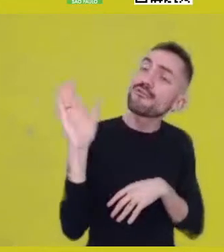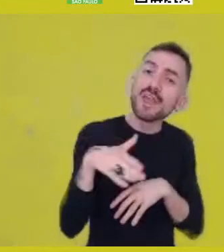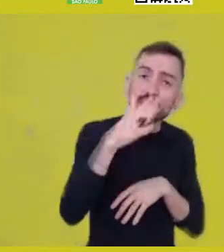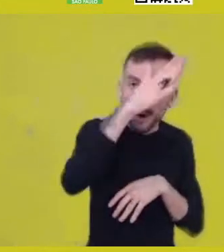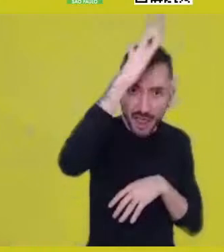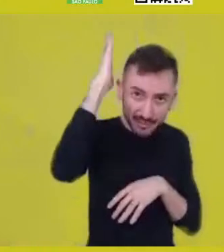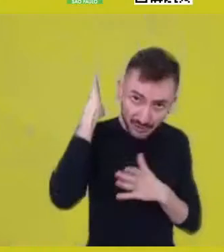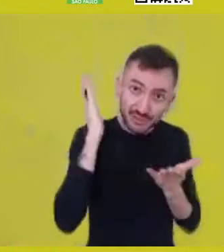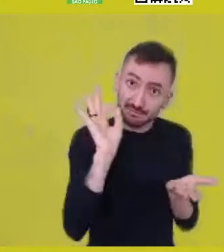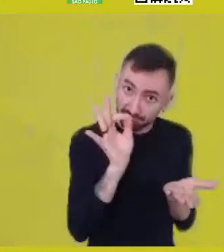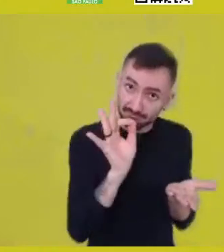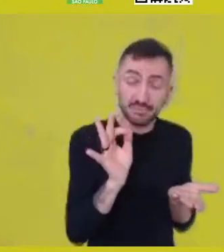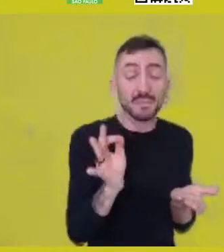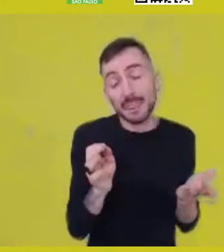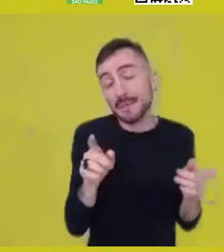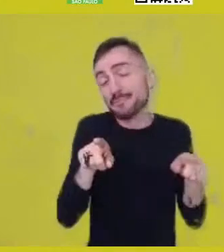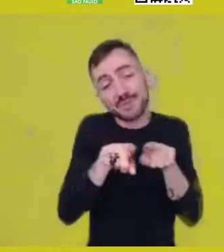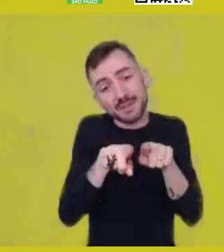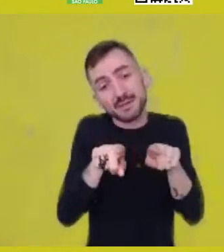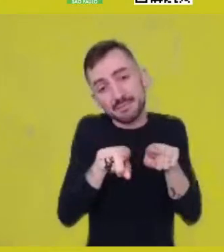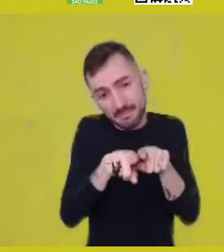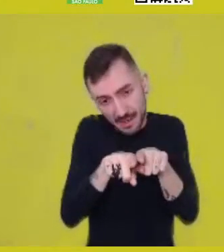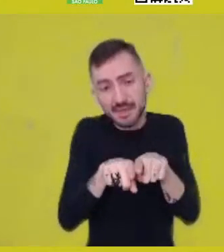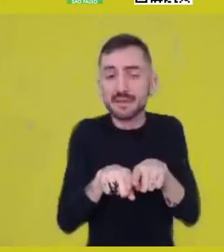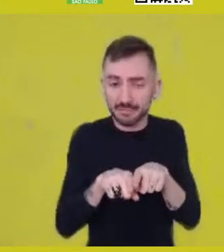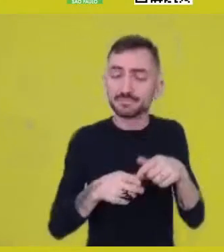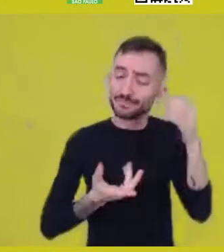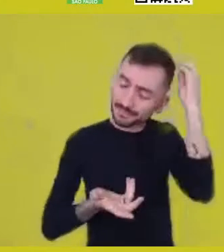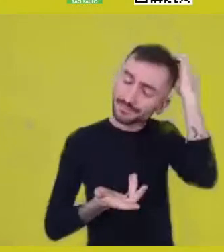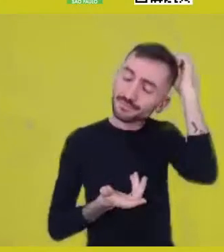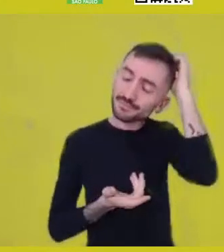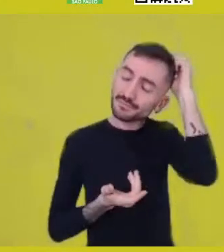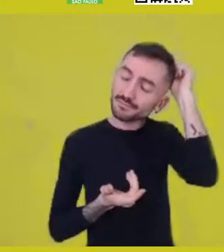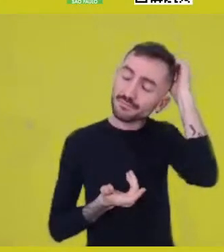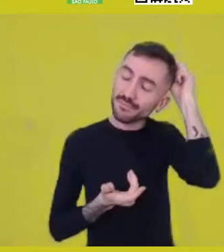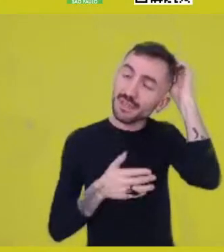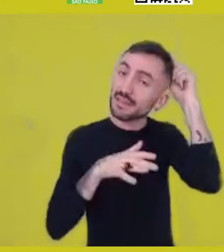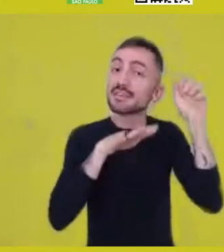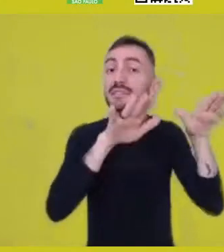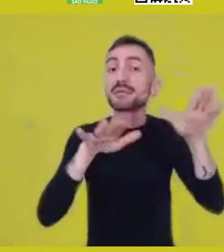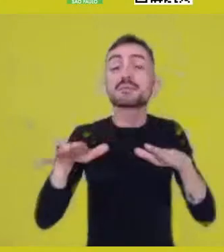But, of course, it acquires other contours and diggings.